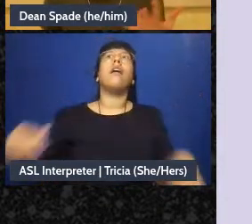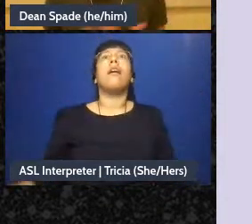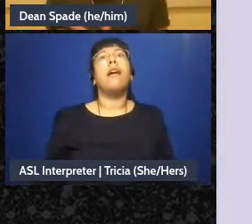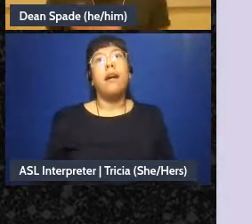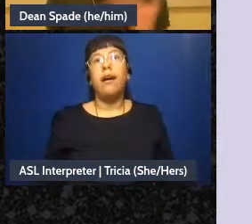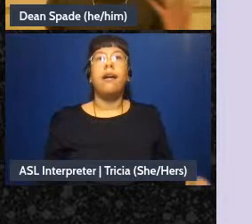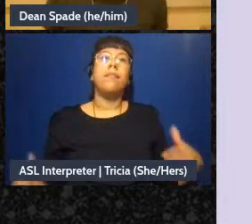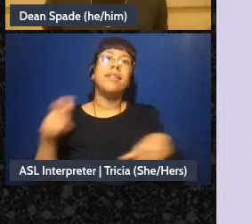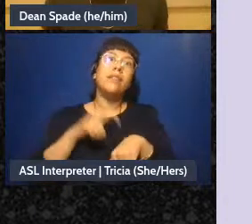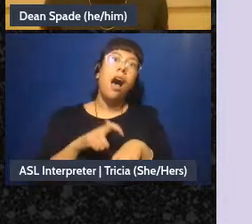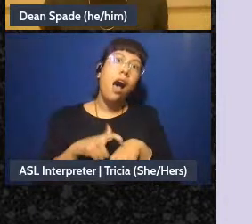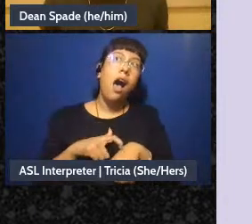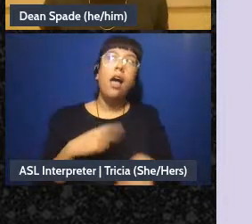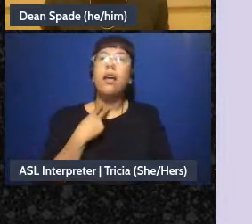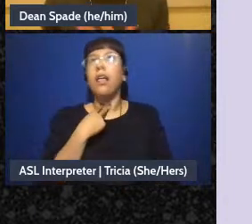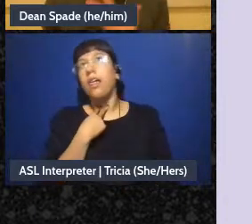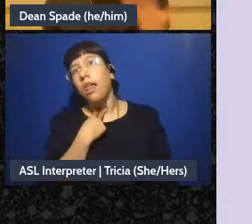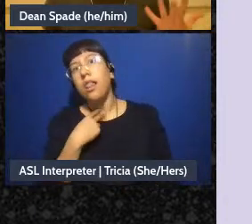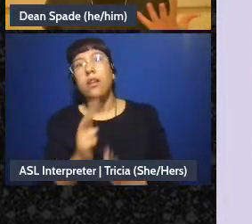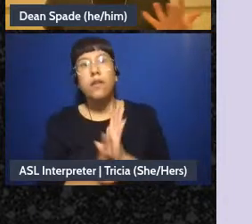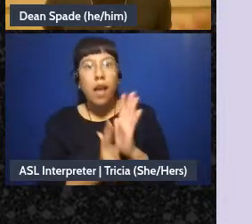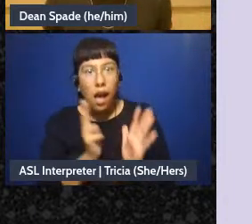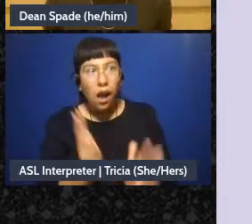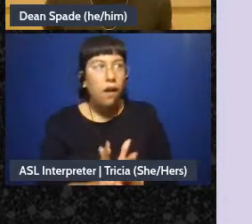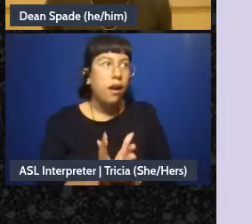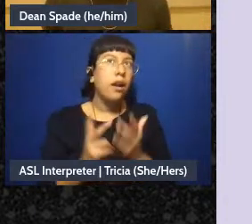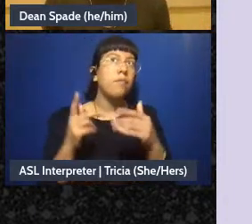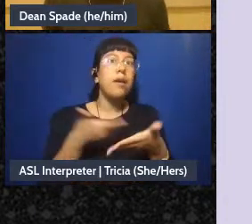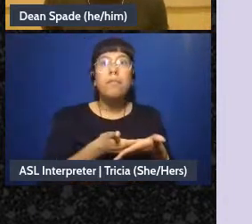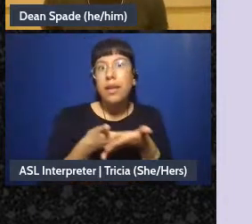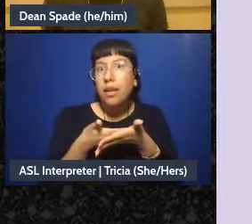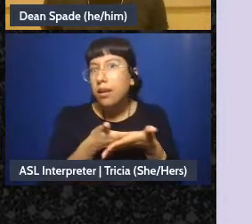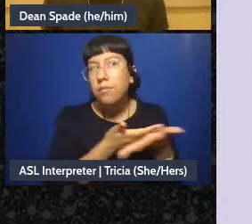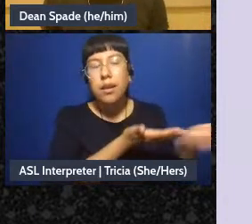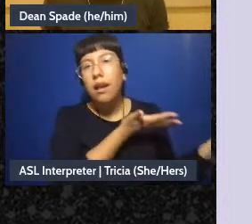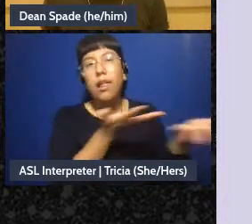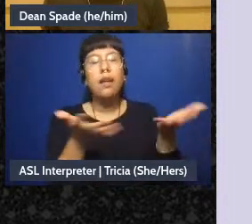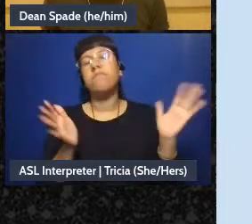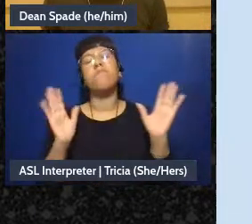I'm supposed to stay here for three extra hours, I can't do that the babysitter” You know, whatever.